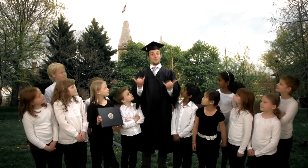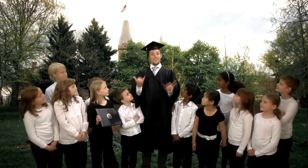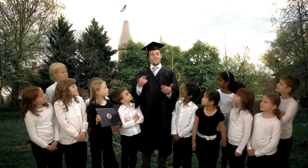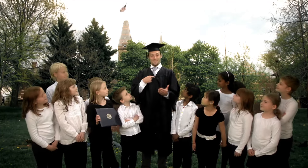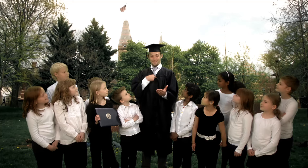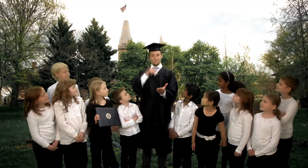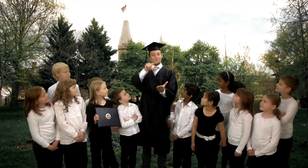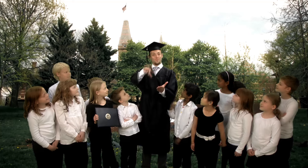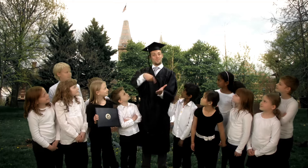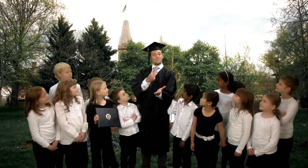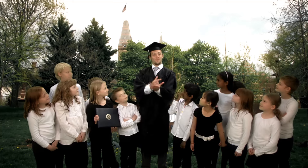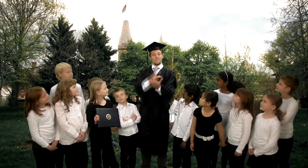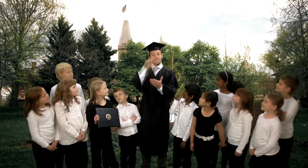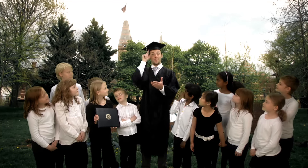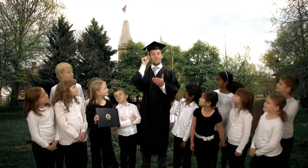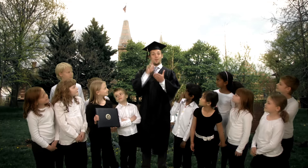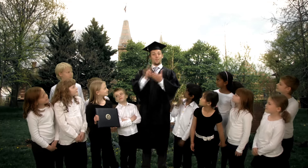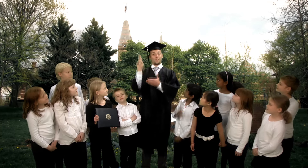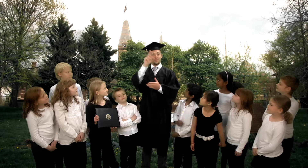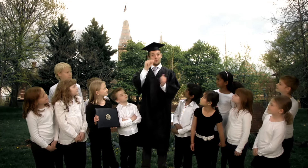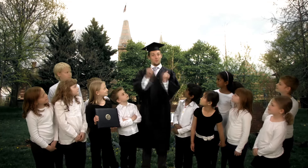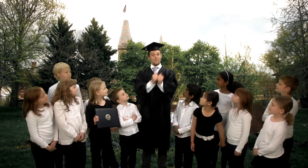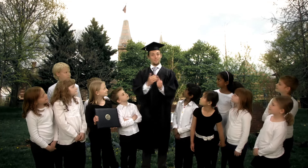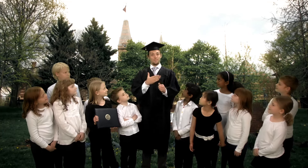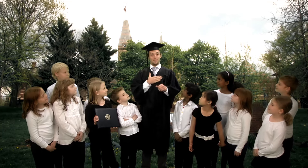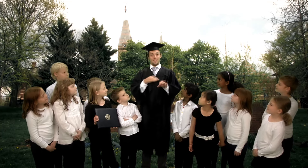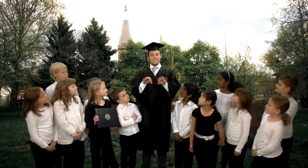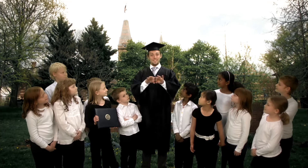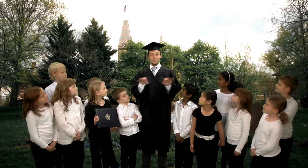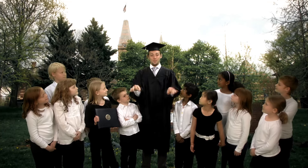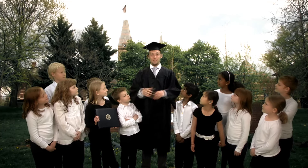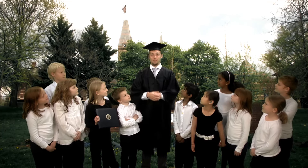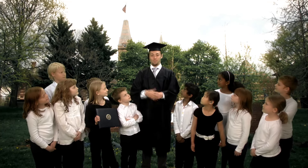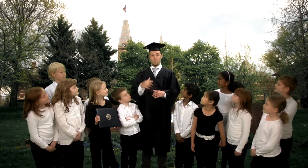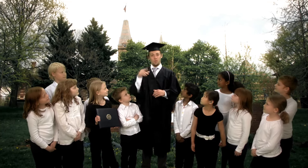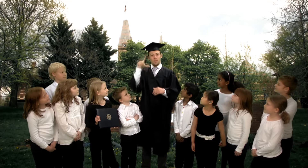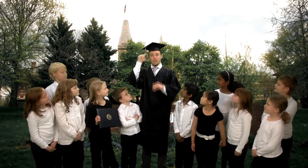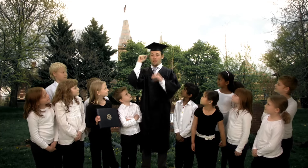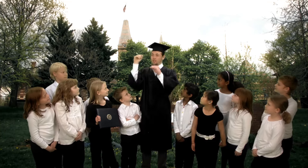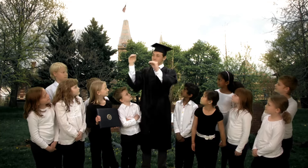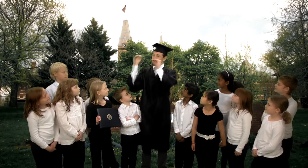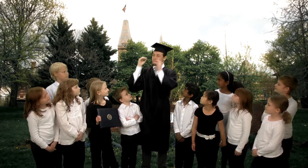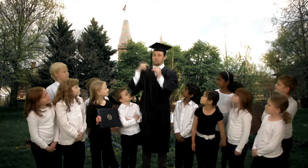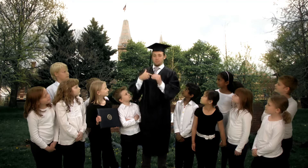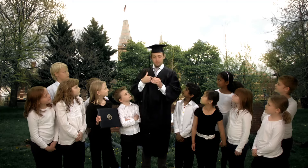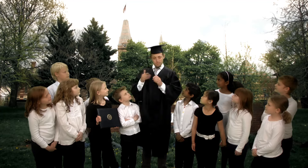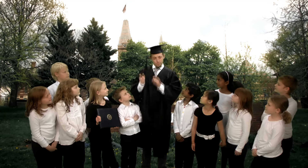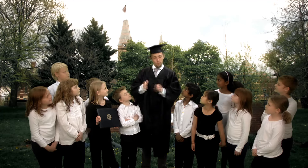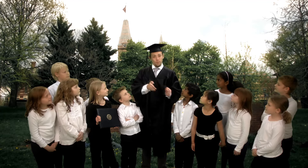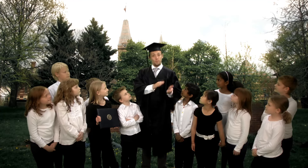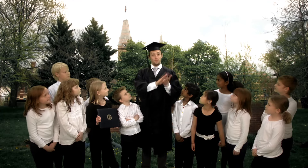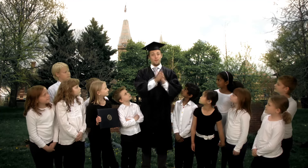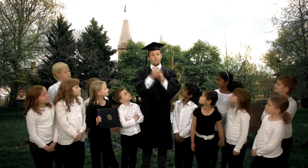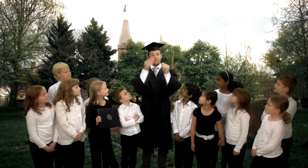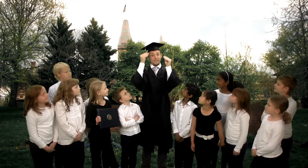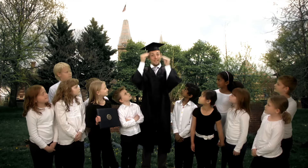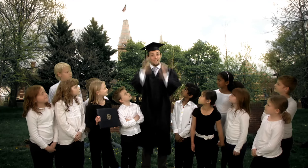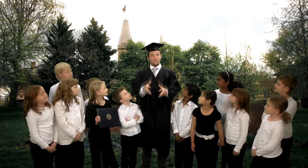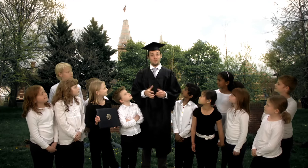Today I'm earning my degree from Gallaudet University. Gallaudet has taught me well and prepared me